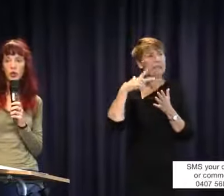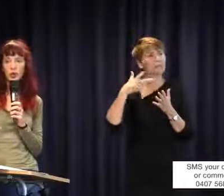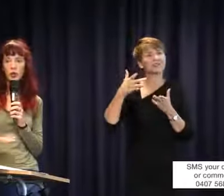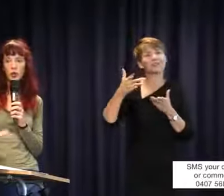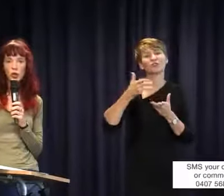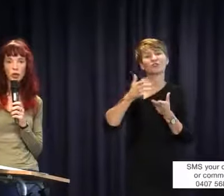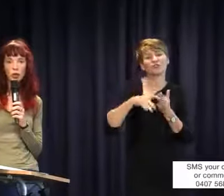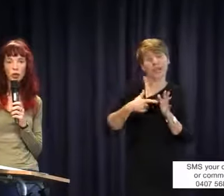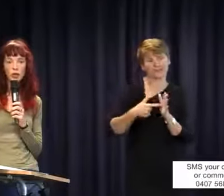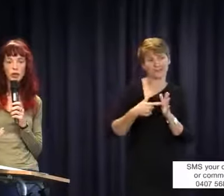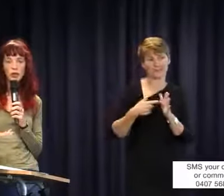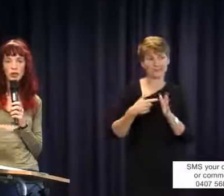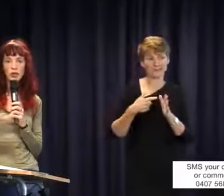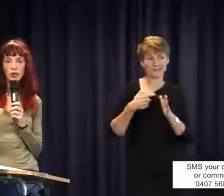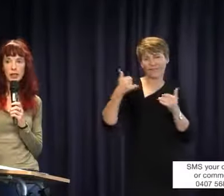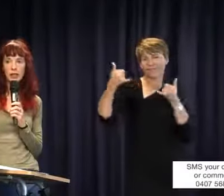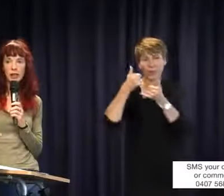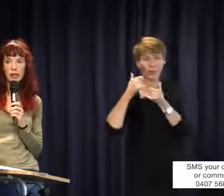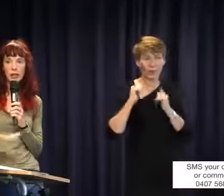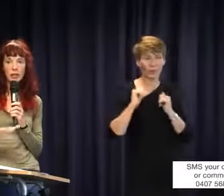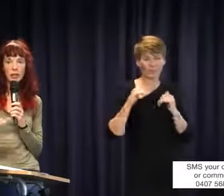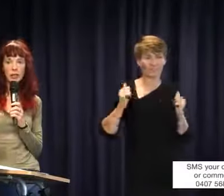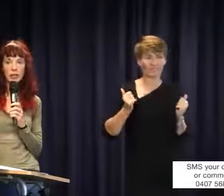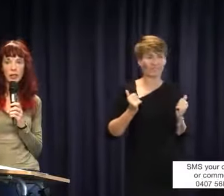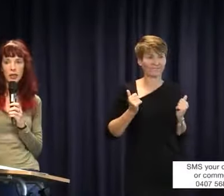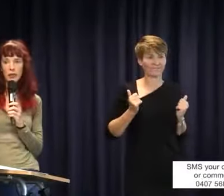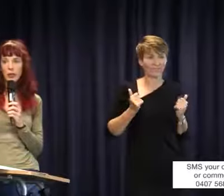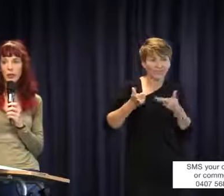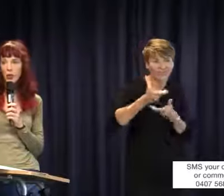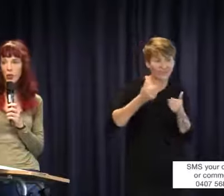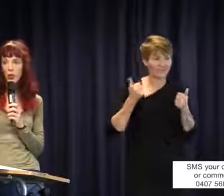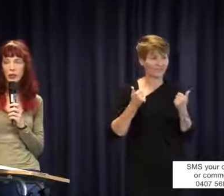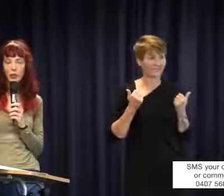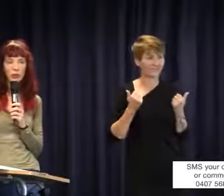about your child was perhaps sitting down, having a meeting, bringing along a treating